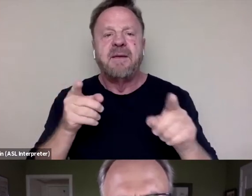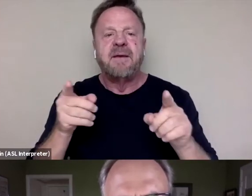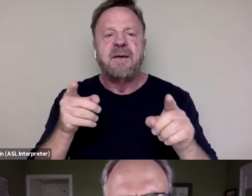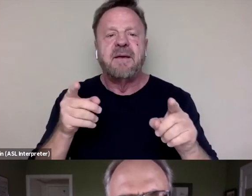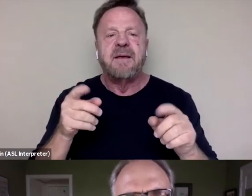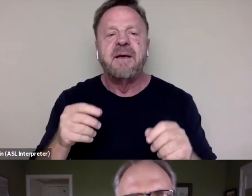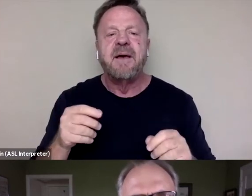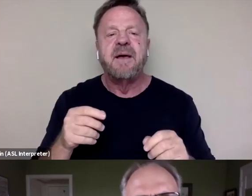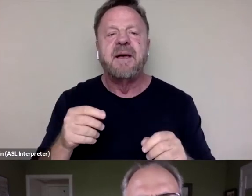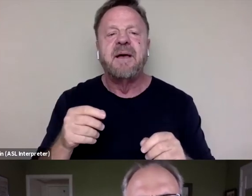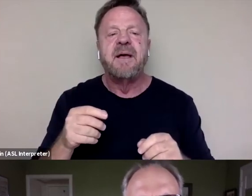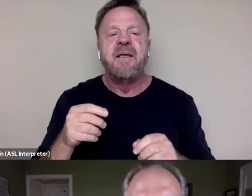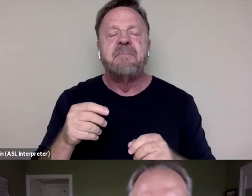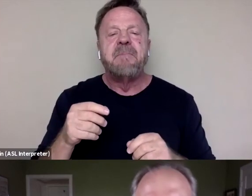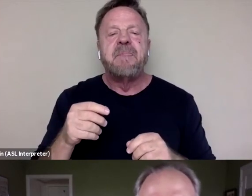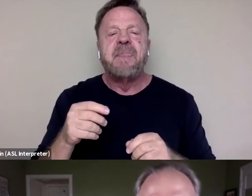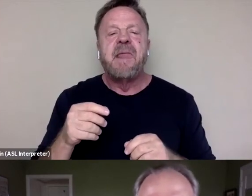Biden's offering an absolutely nothing.